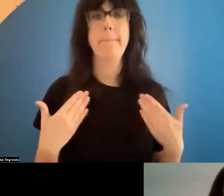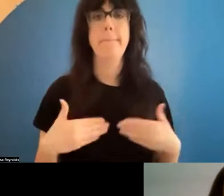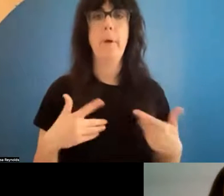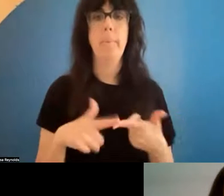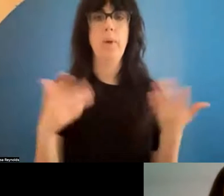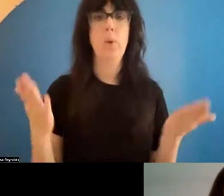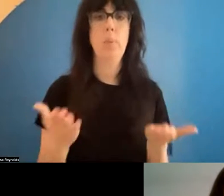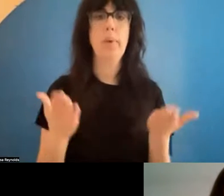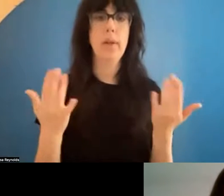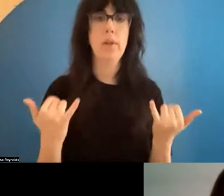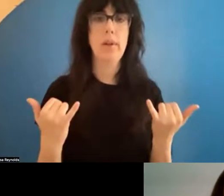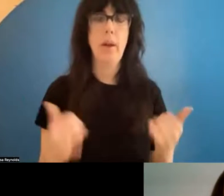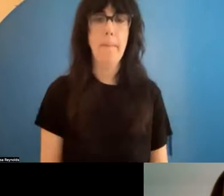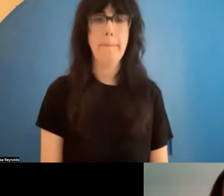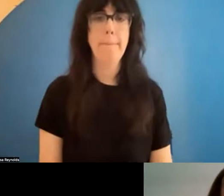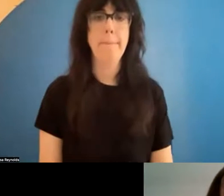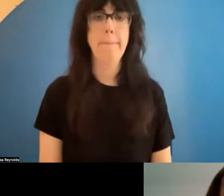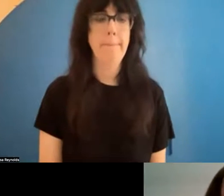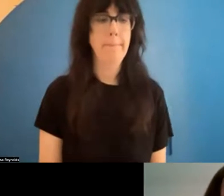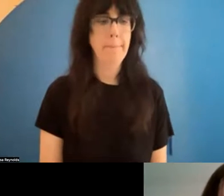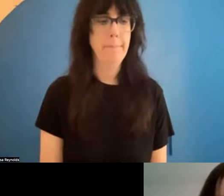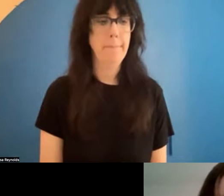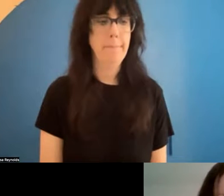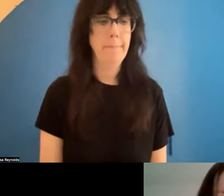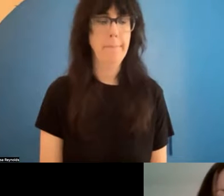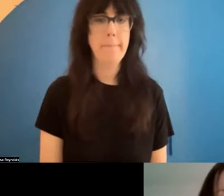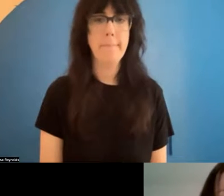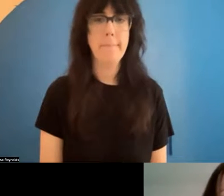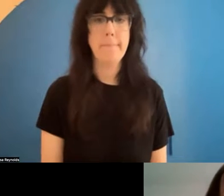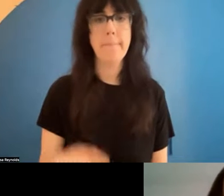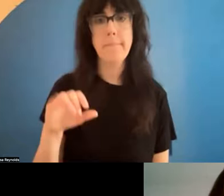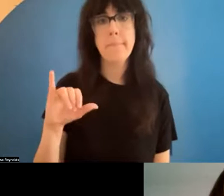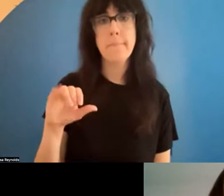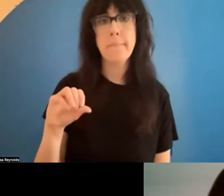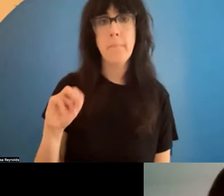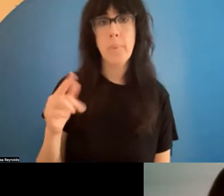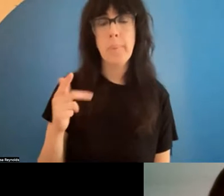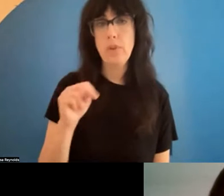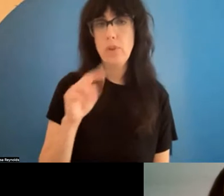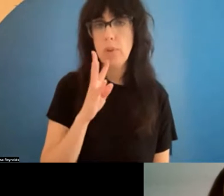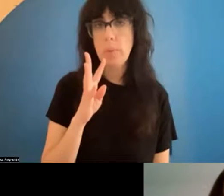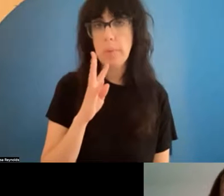. >> Imogen Smith: This is Imogen again. Now that everyone is think